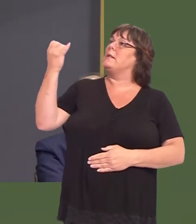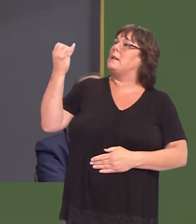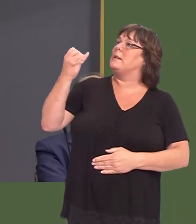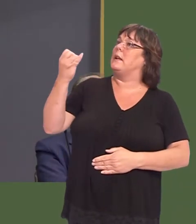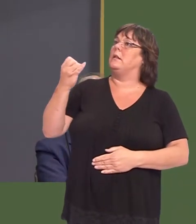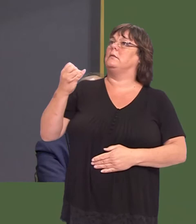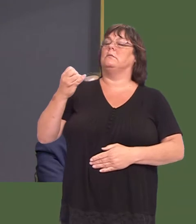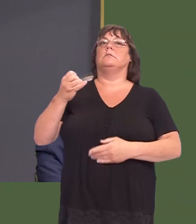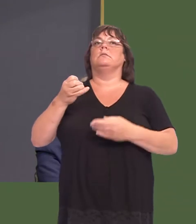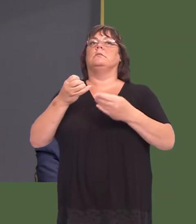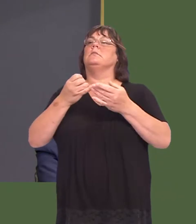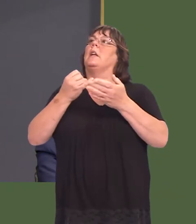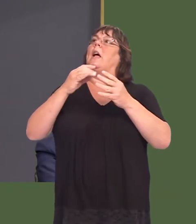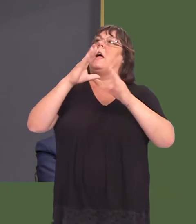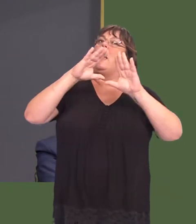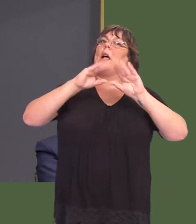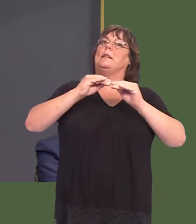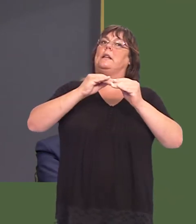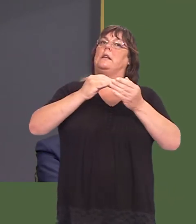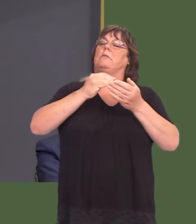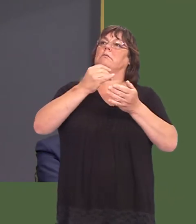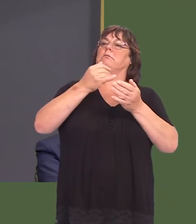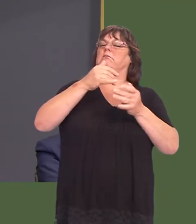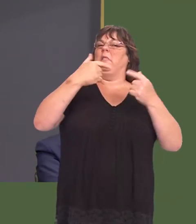Well, the 2016 Tobacco Manufacturersí Associationís anti-illicit trade survey found that 62 per